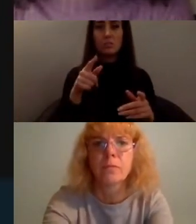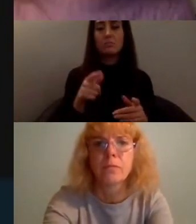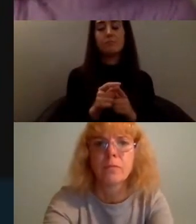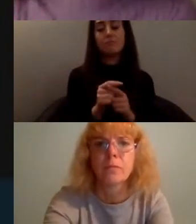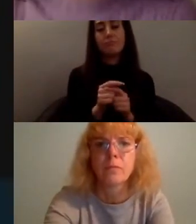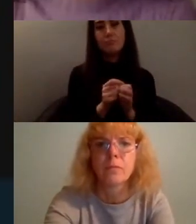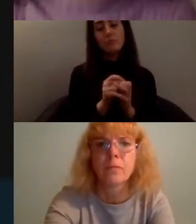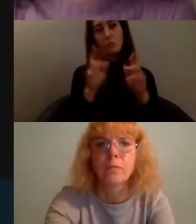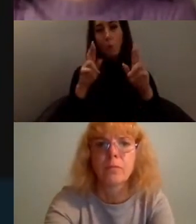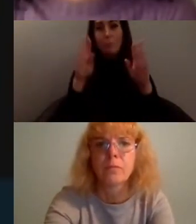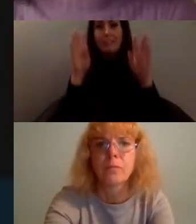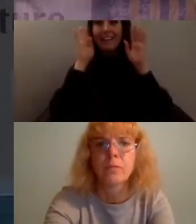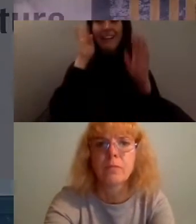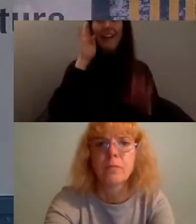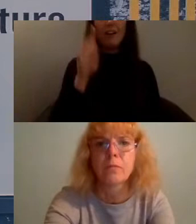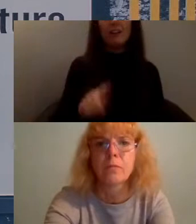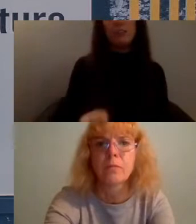so please play the film